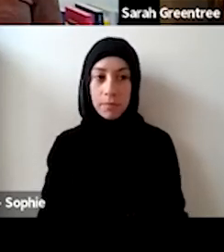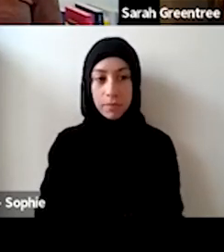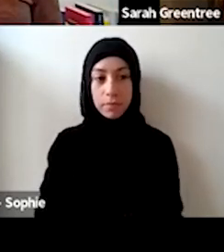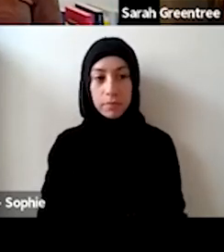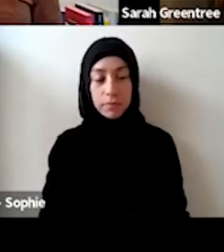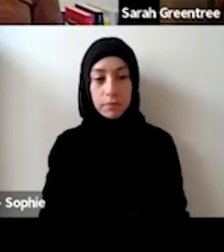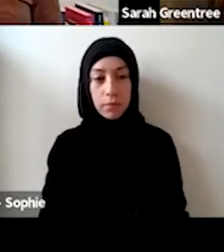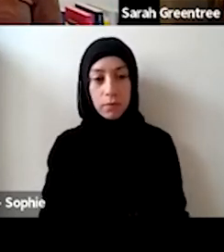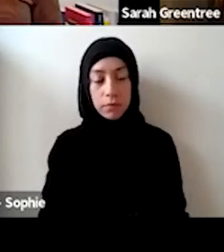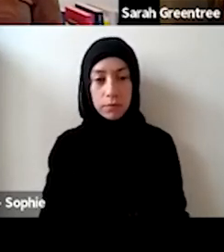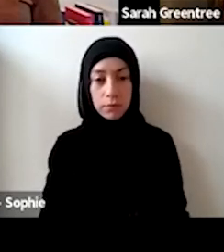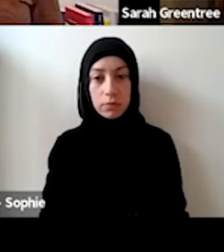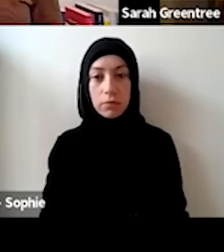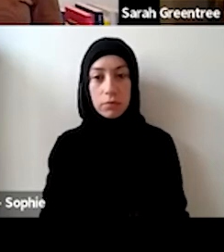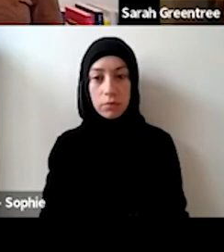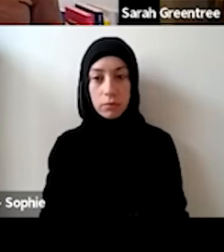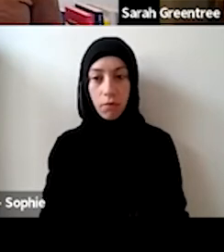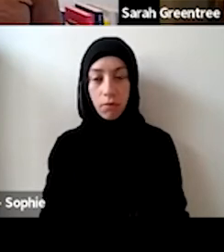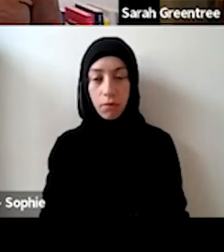Because when I just want to, yeah.